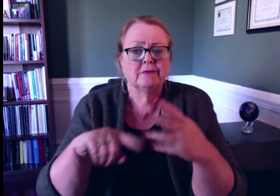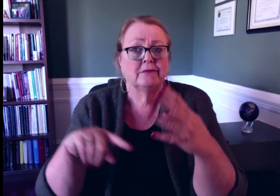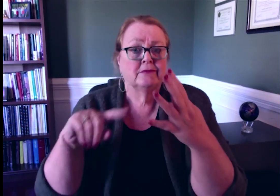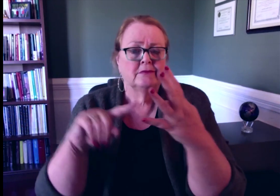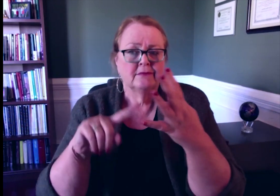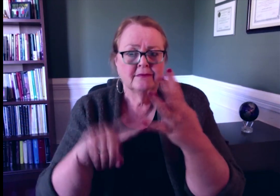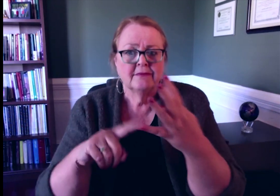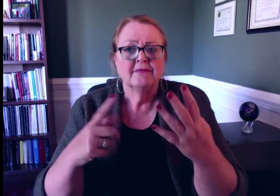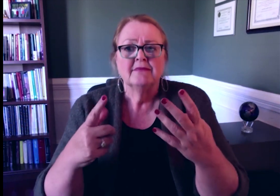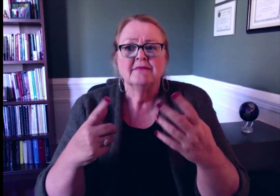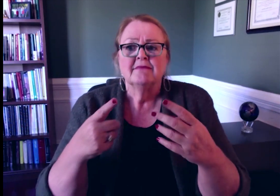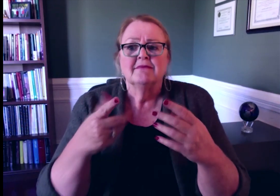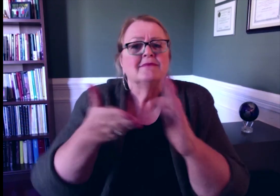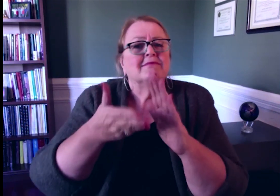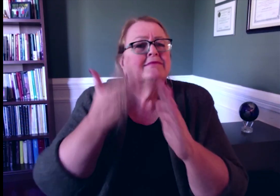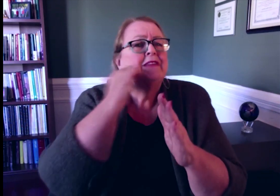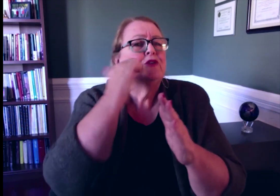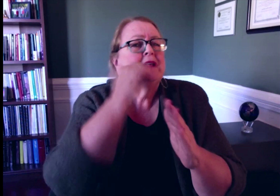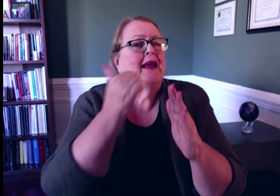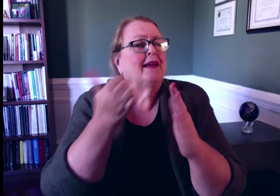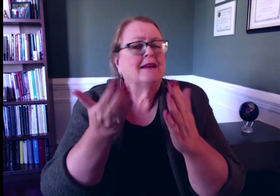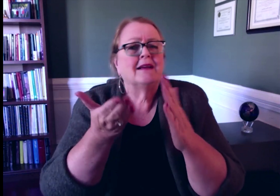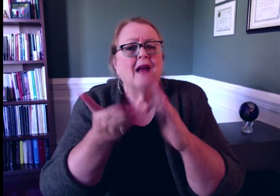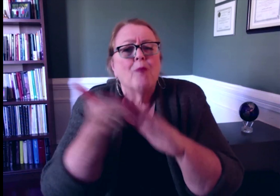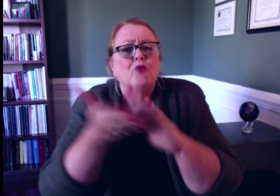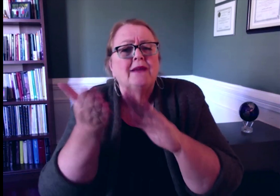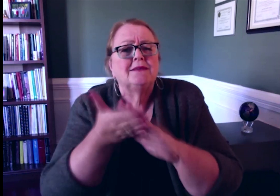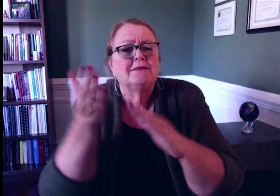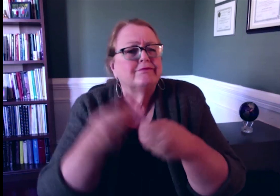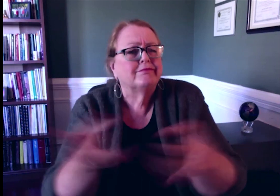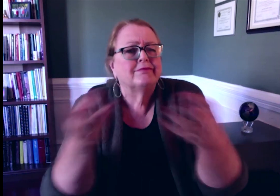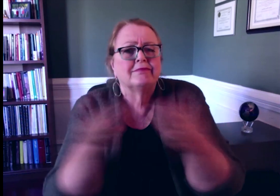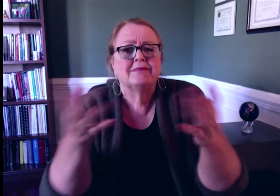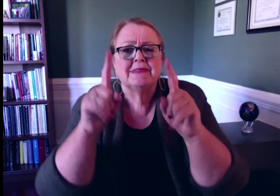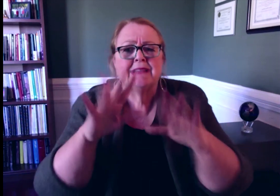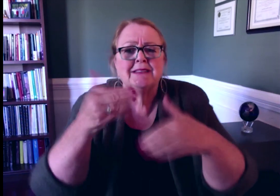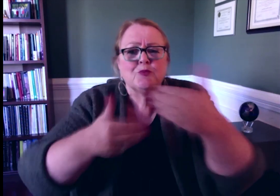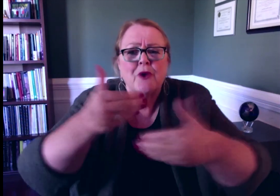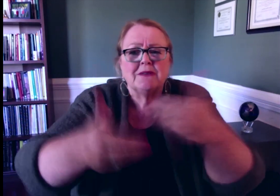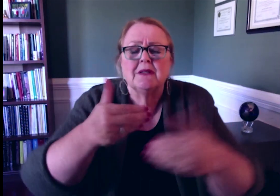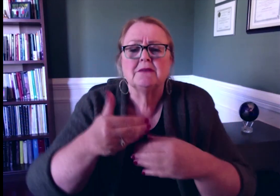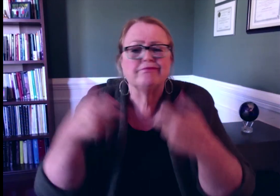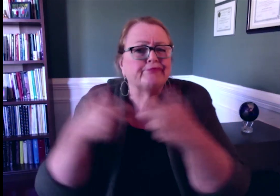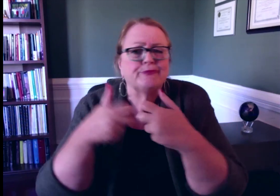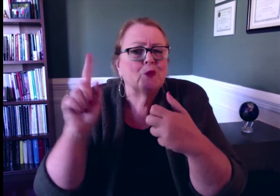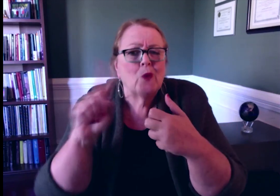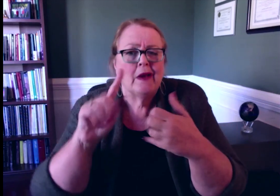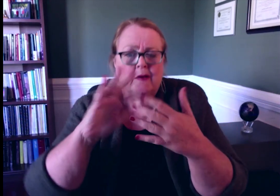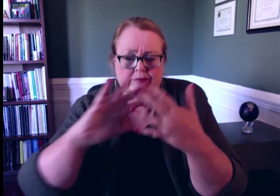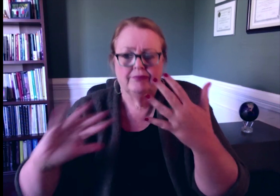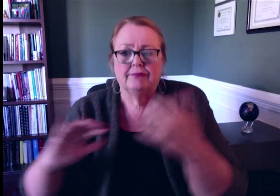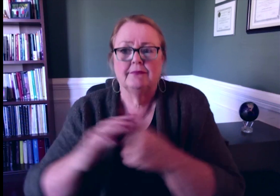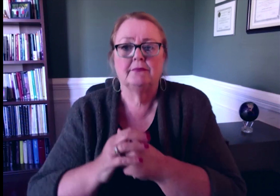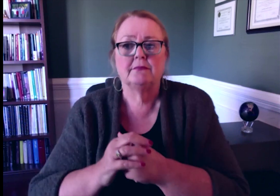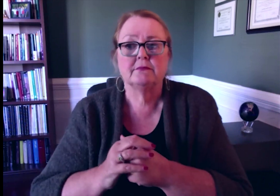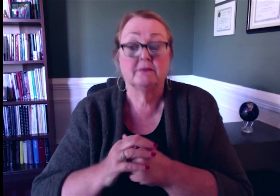issues surrounding the everyday operations of the test, the testing process.